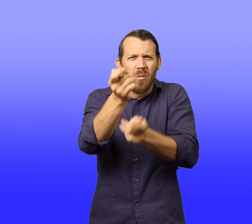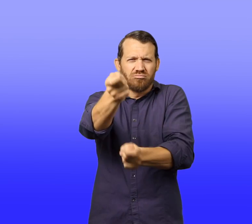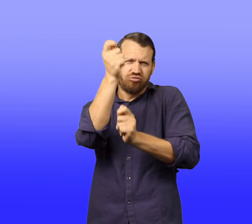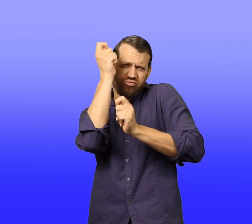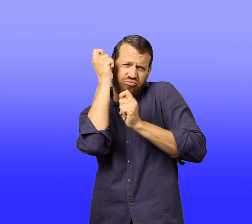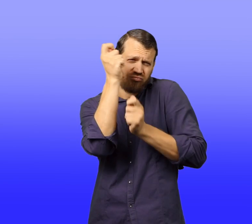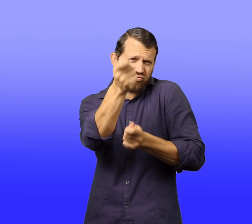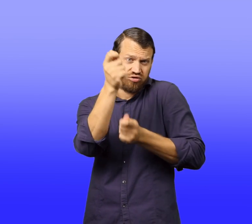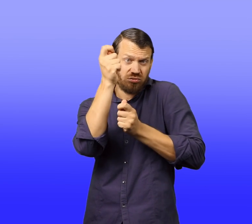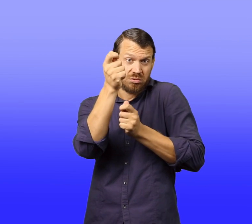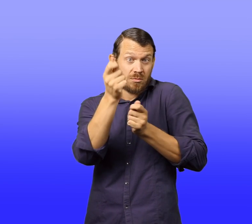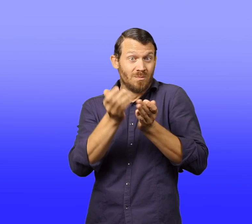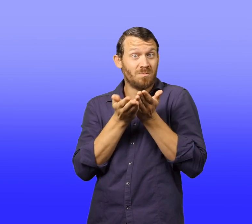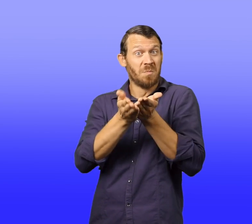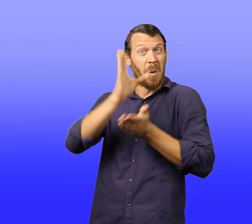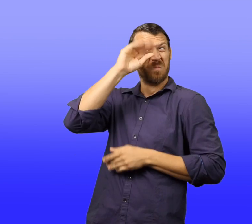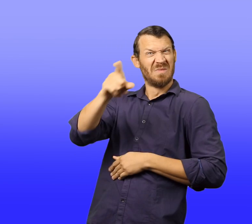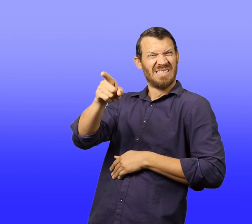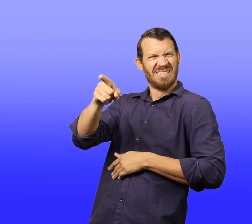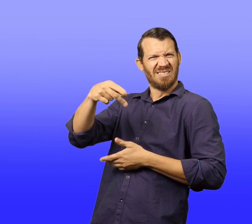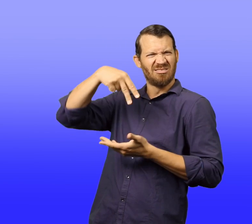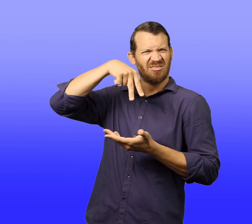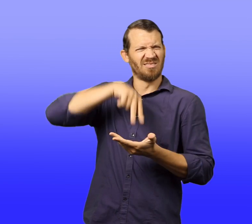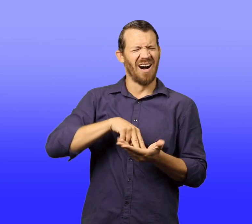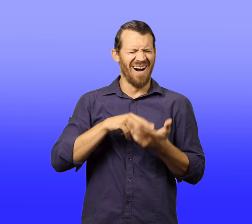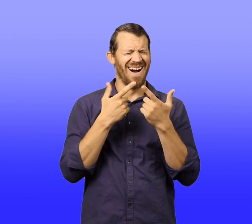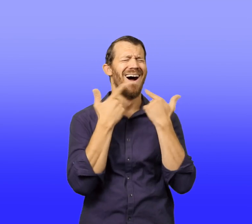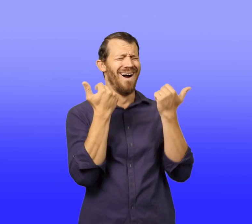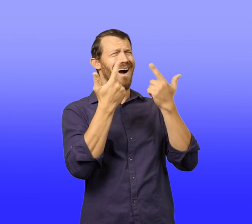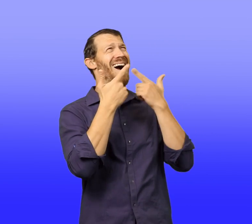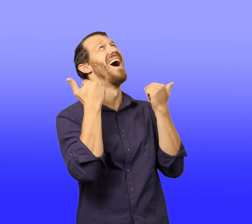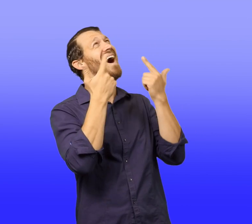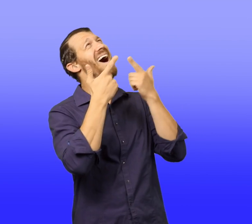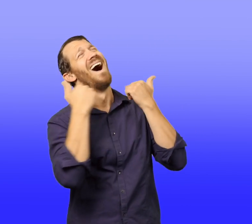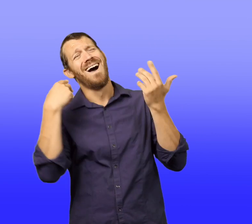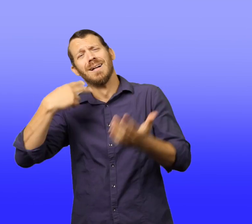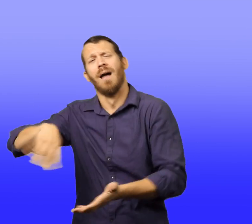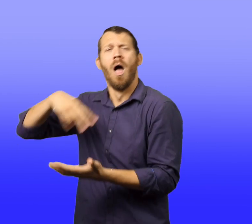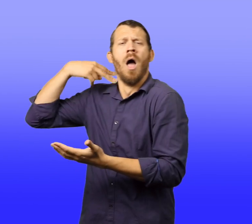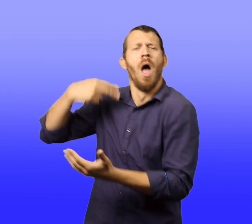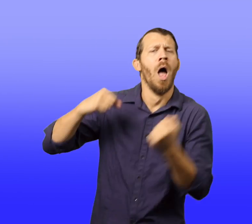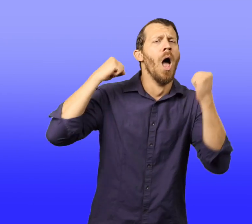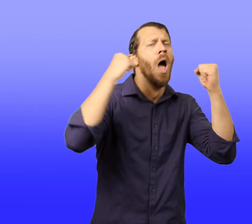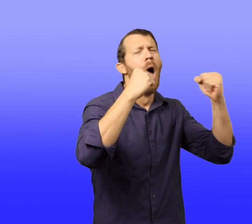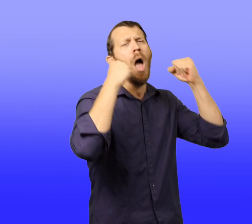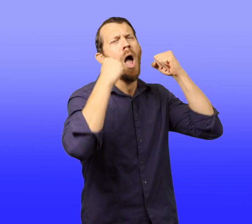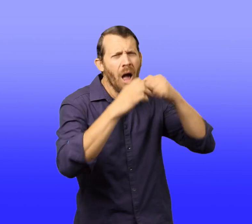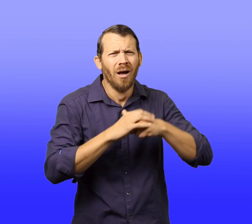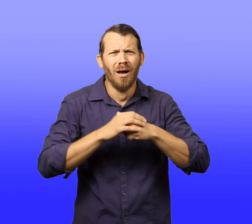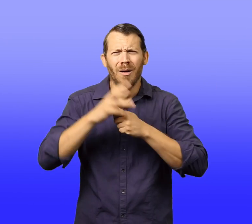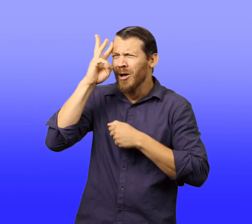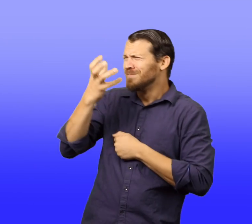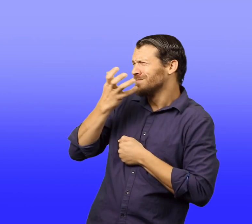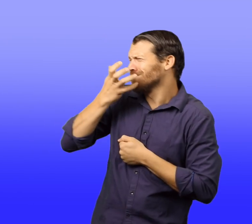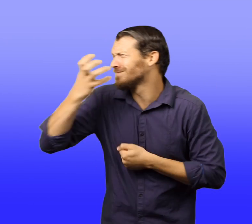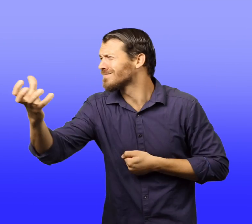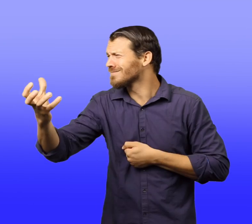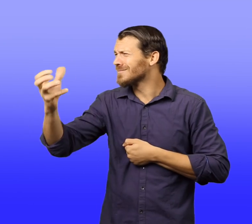The men on the boat were laughing and dancing. "Ship ahoy," Walter shouted.